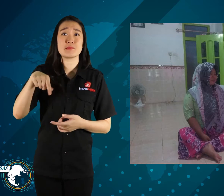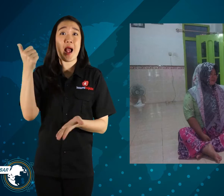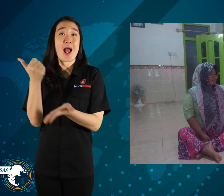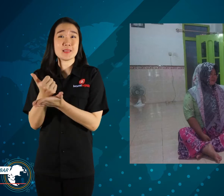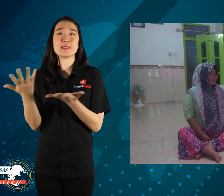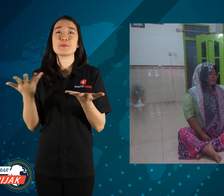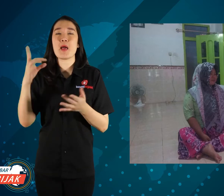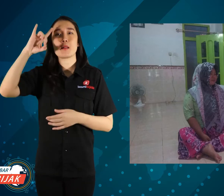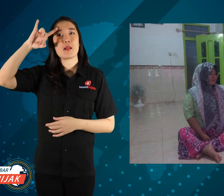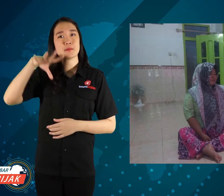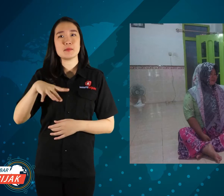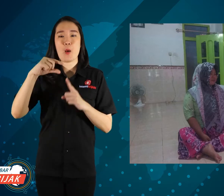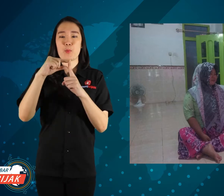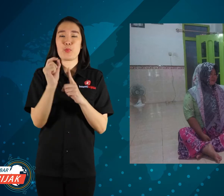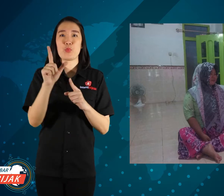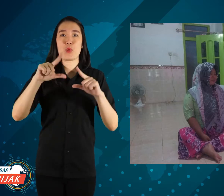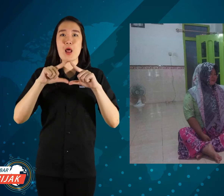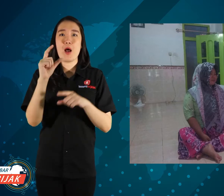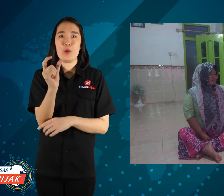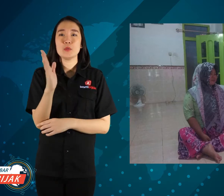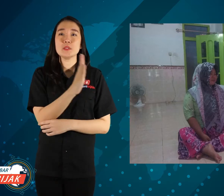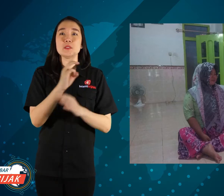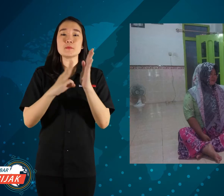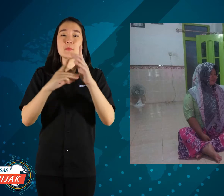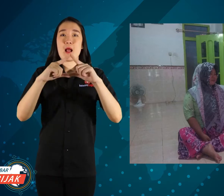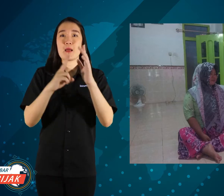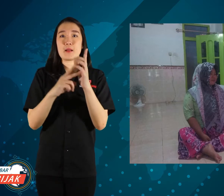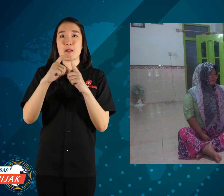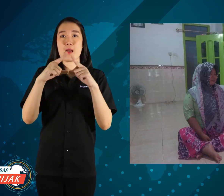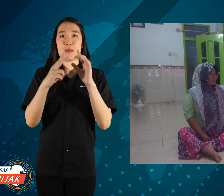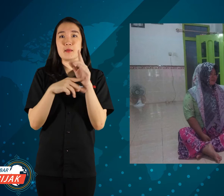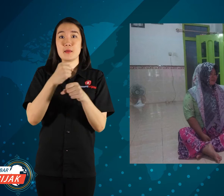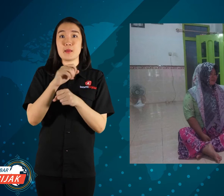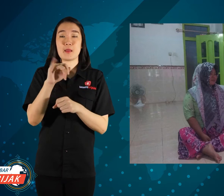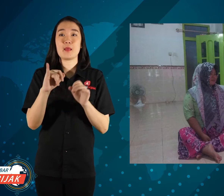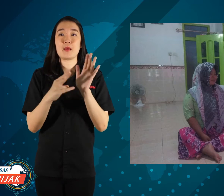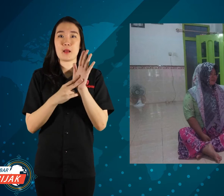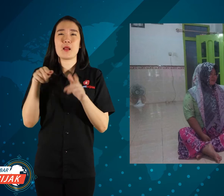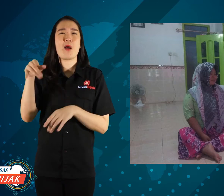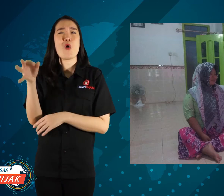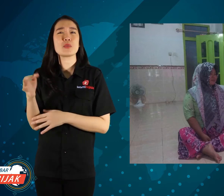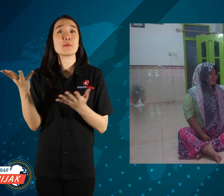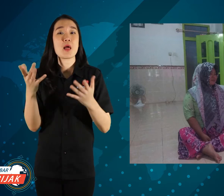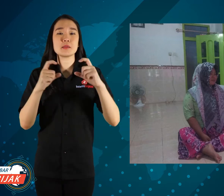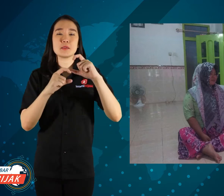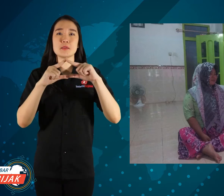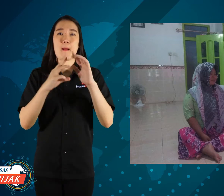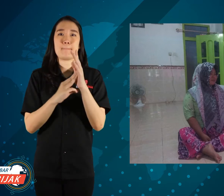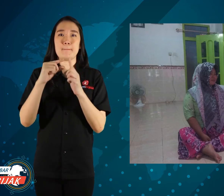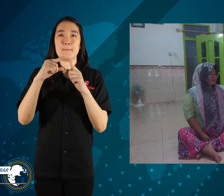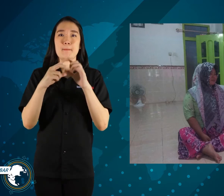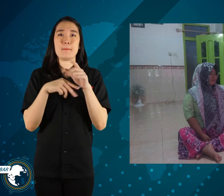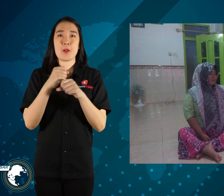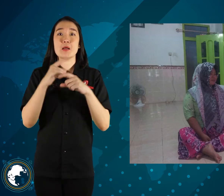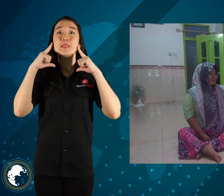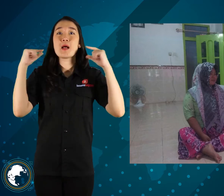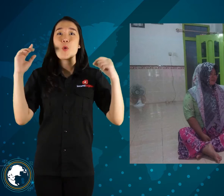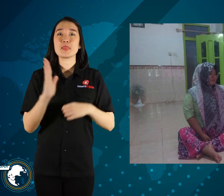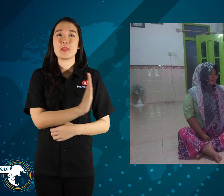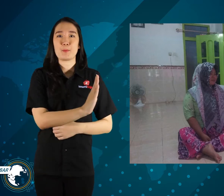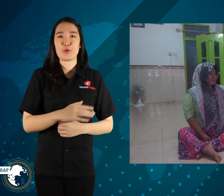This location is in Mandangin Island Village, Sampang City, East Java.